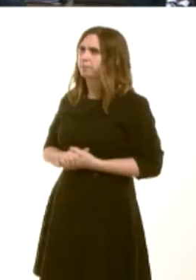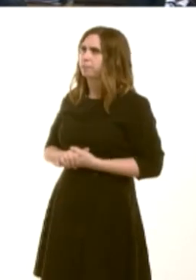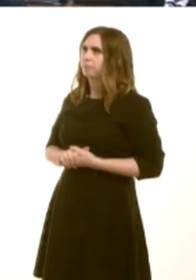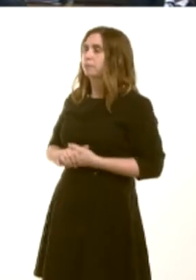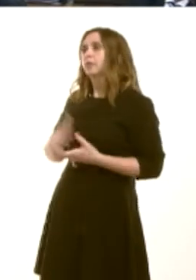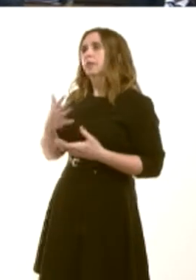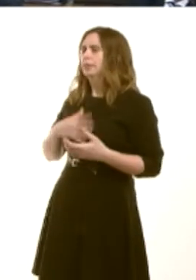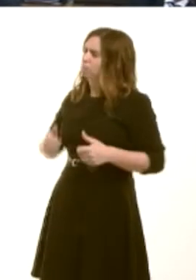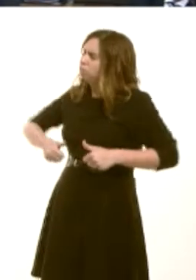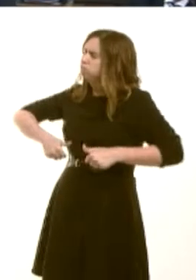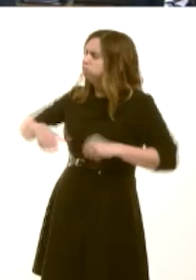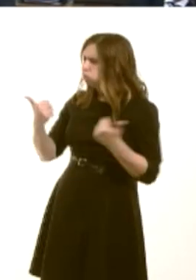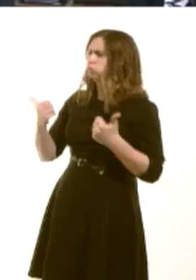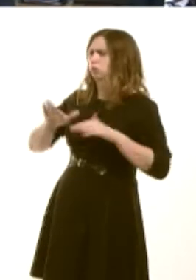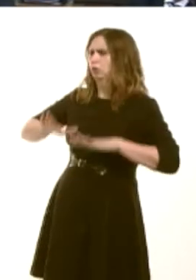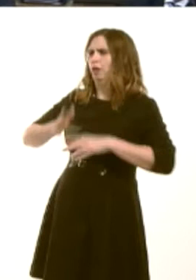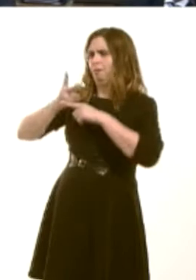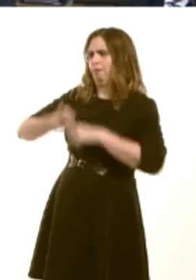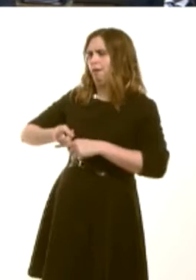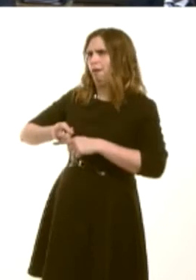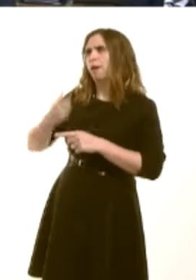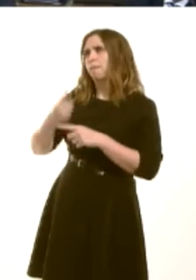high-quality childcare for all children and families across Wales, especially the most